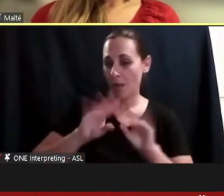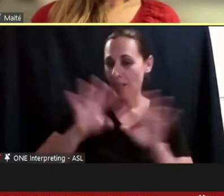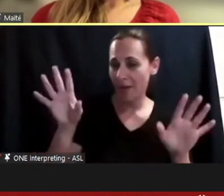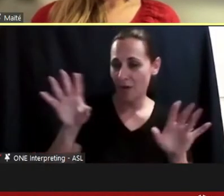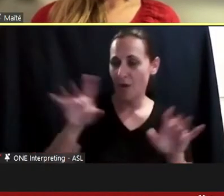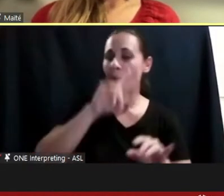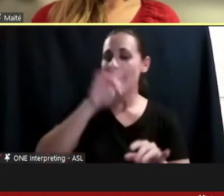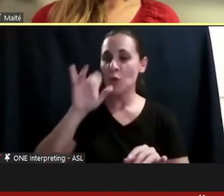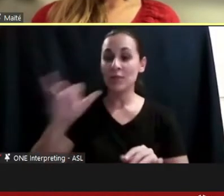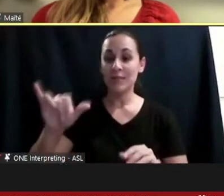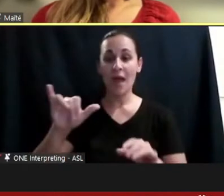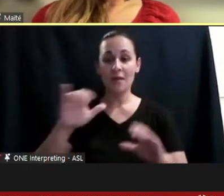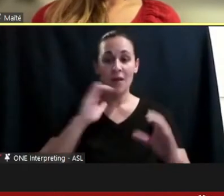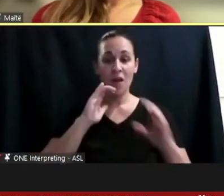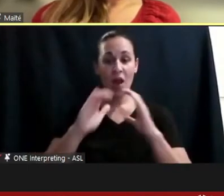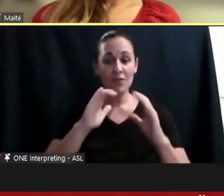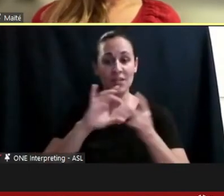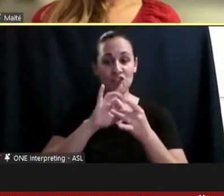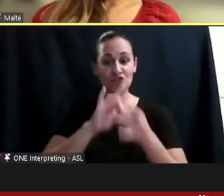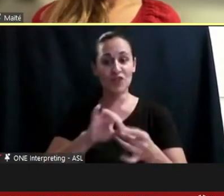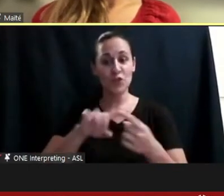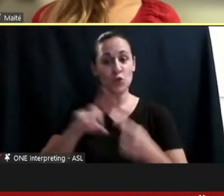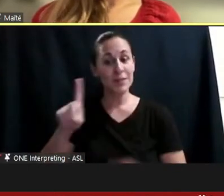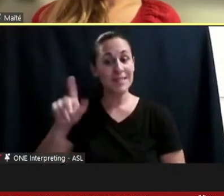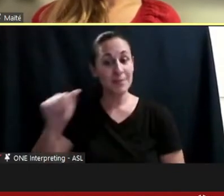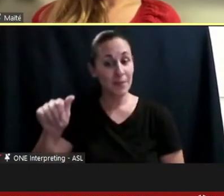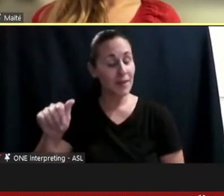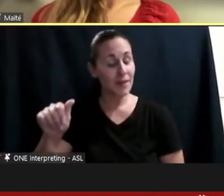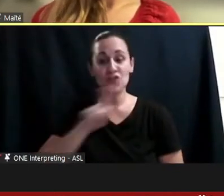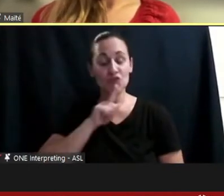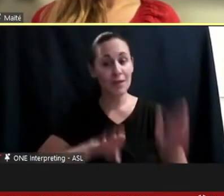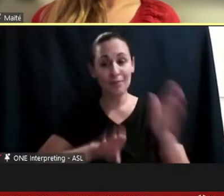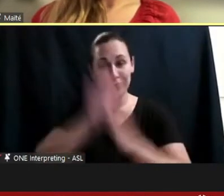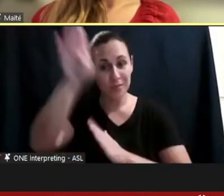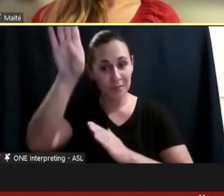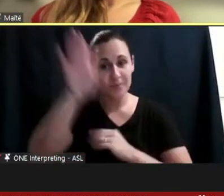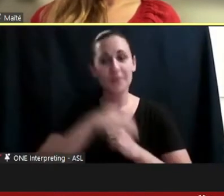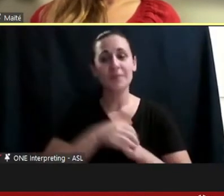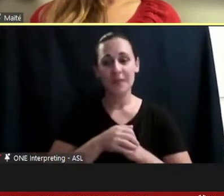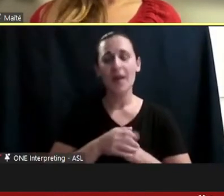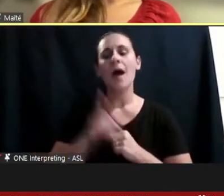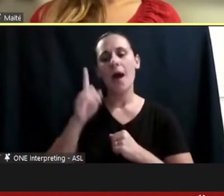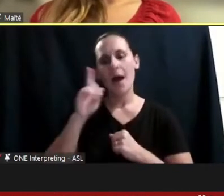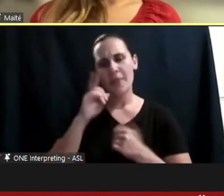really grown. So that's really been encouraging but I think there's still a lot of work in